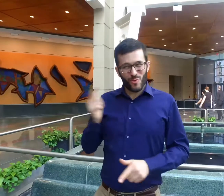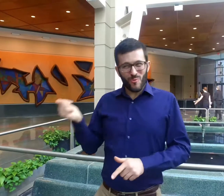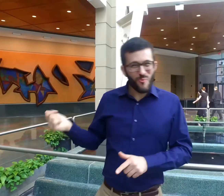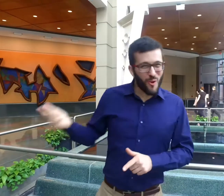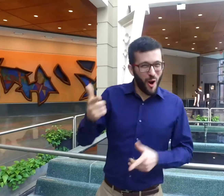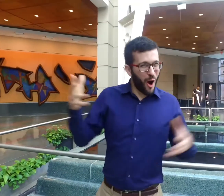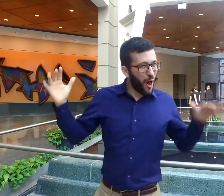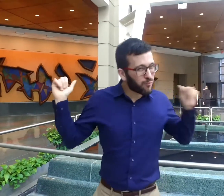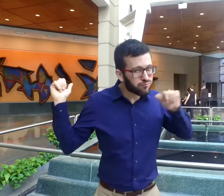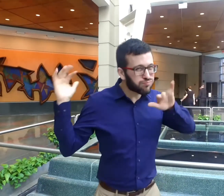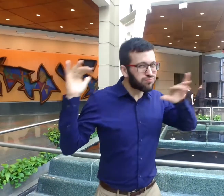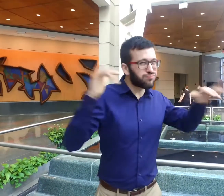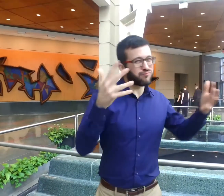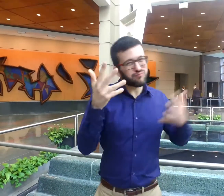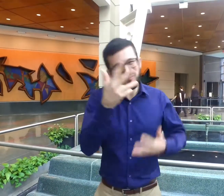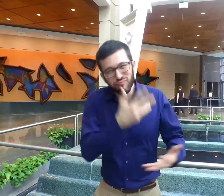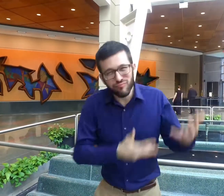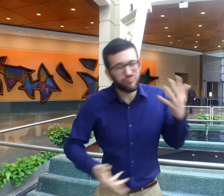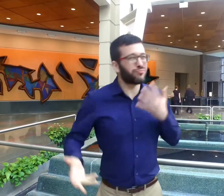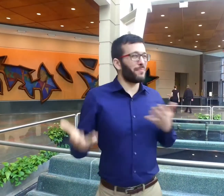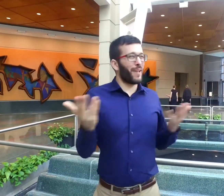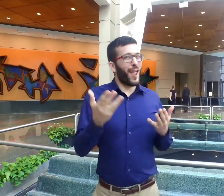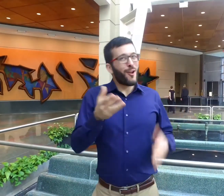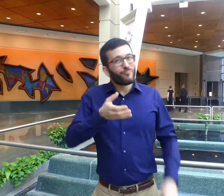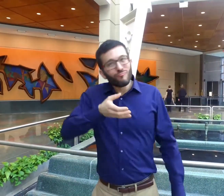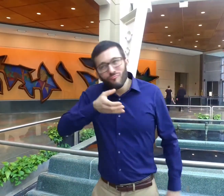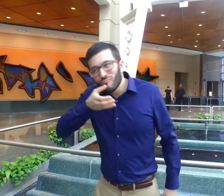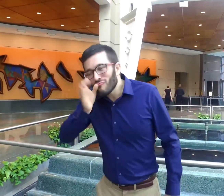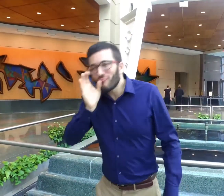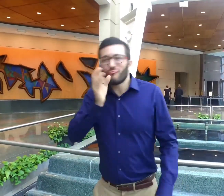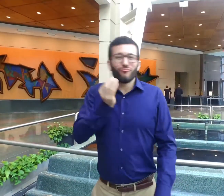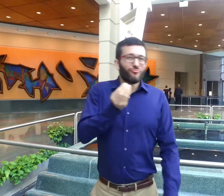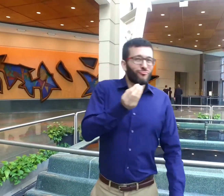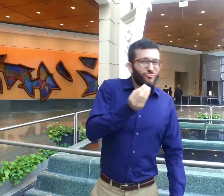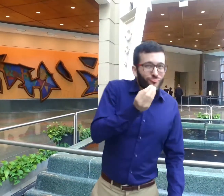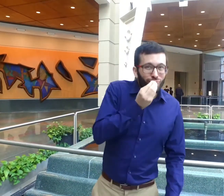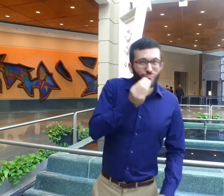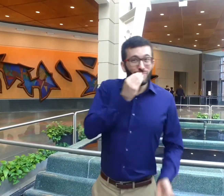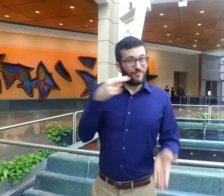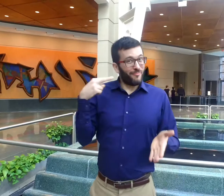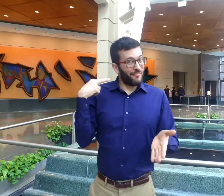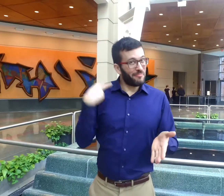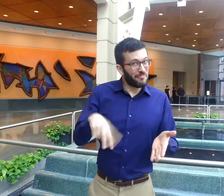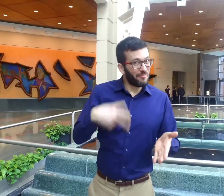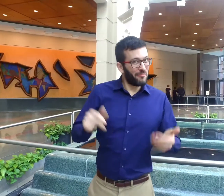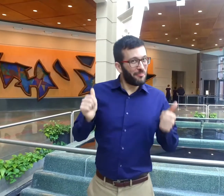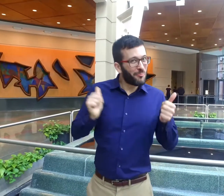Everyone will gather to mingle, drink, eat, watch a dance performance,